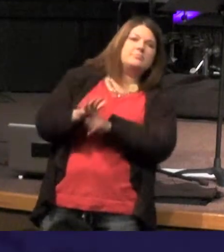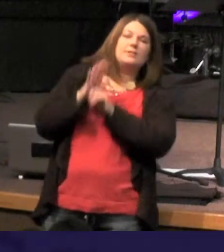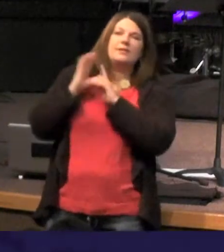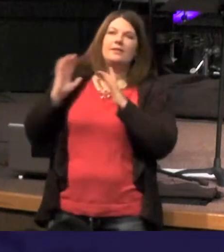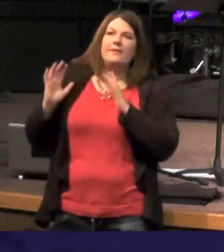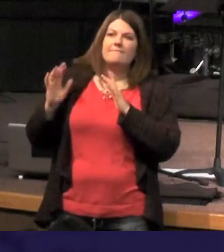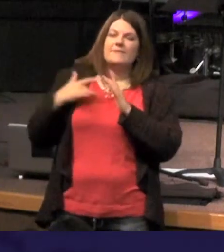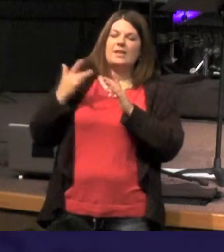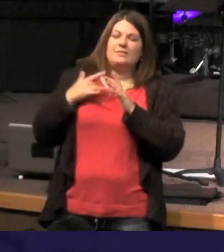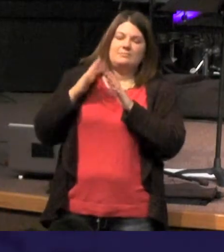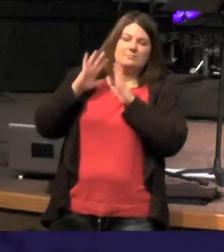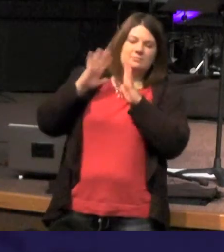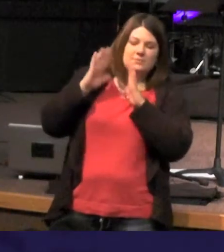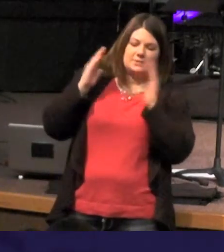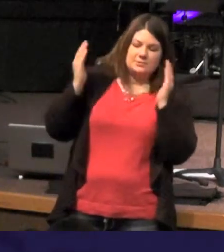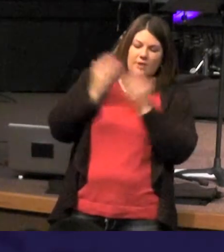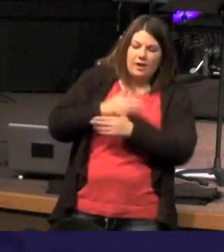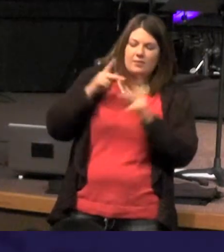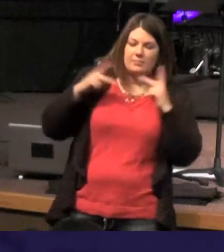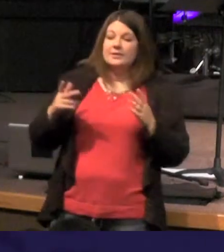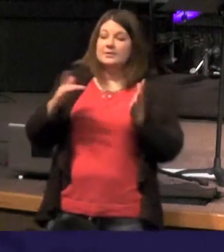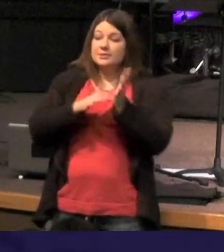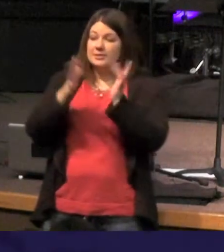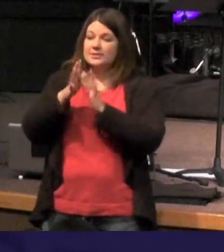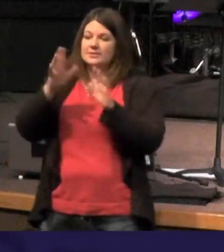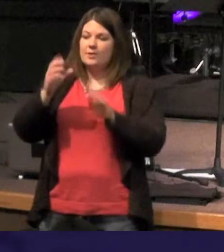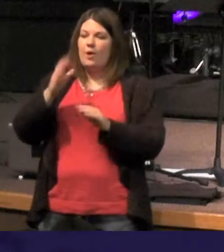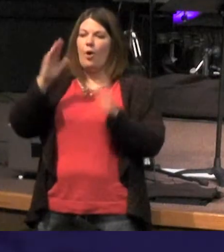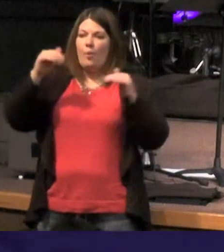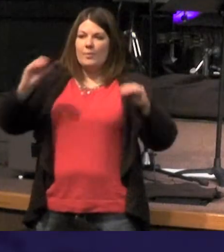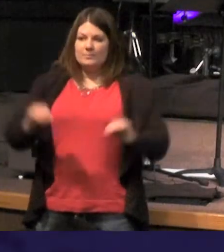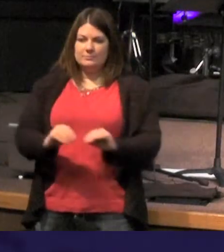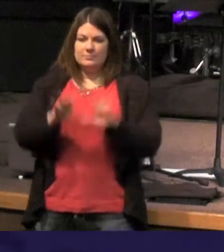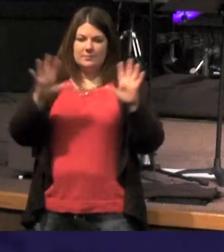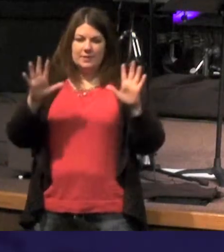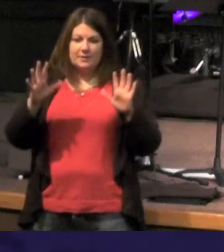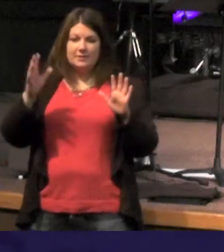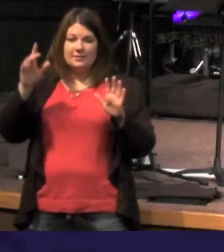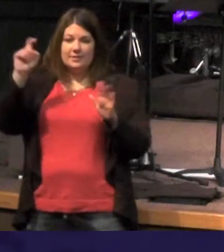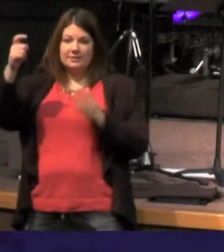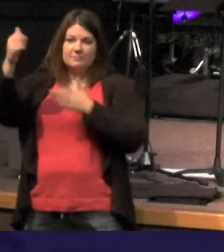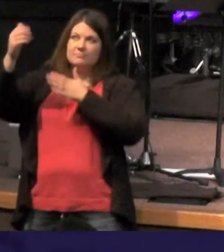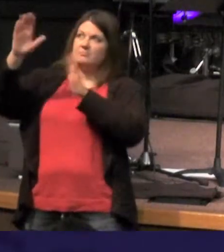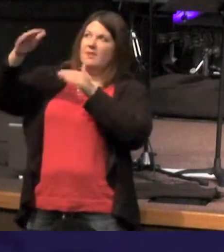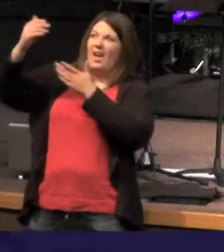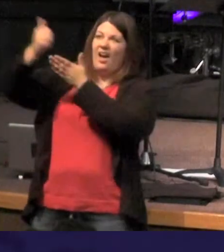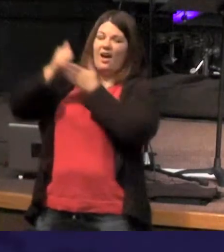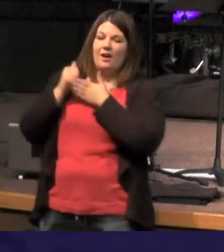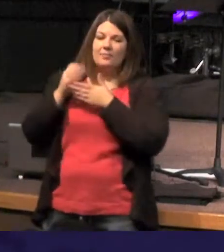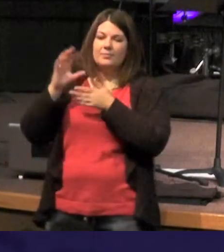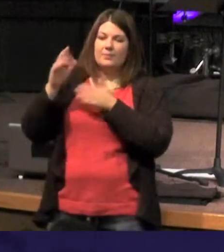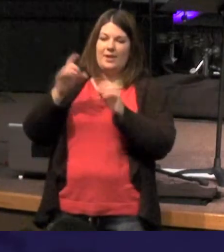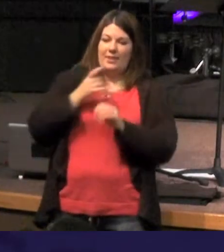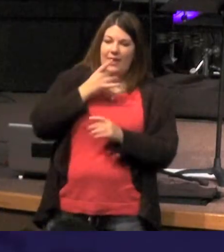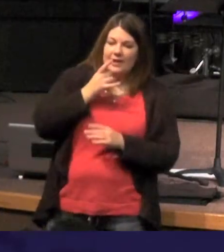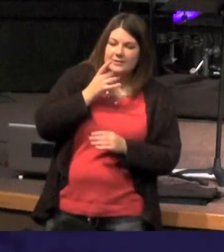you feel like this a very dark place Jesus is the ray of hope need someone to turn to - need some light your path - you wonder what direction you